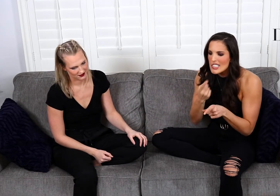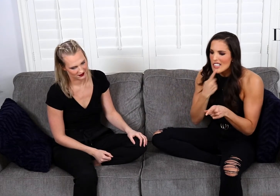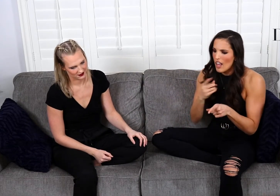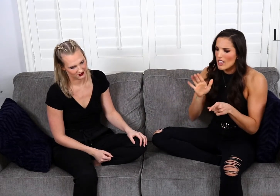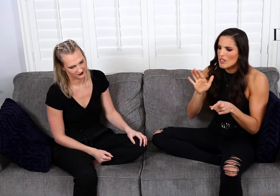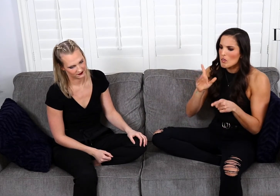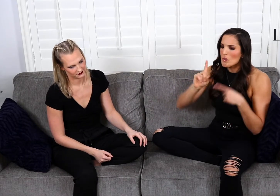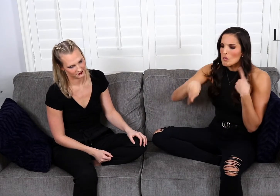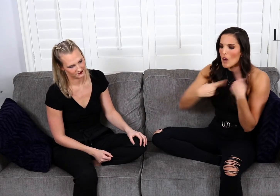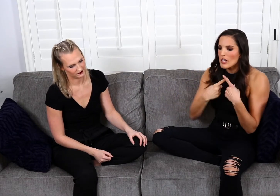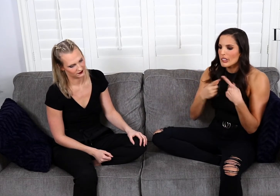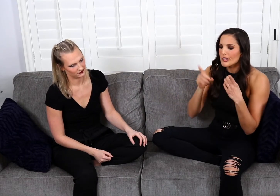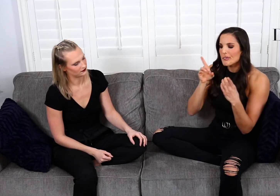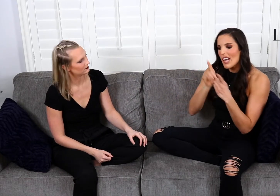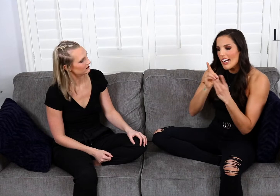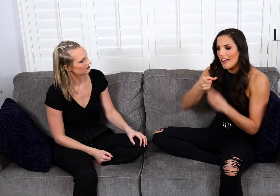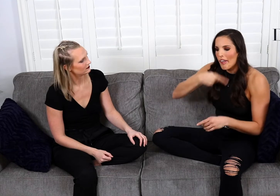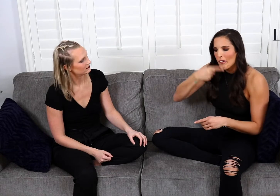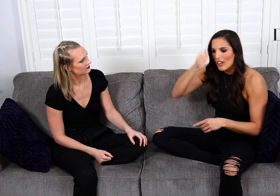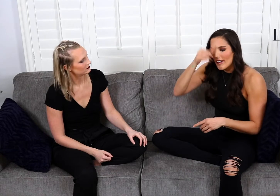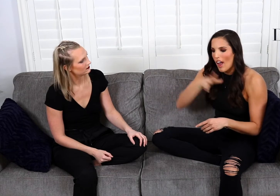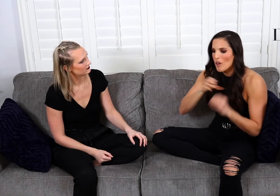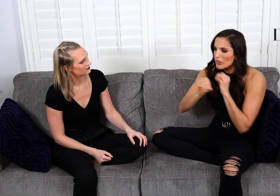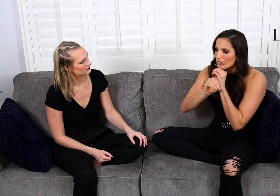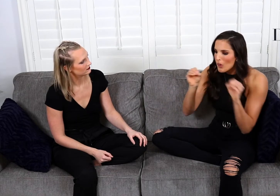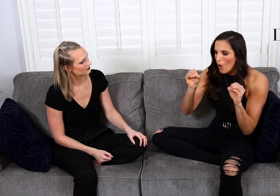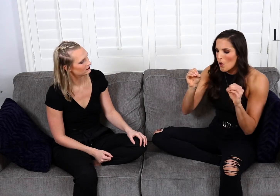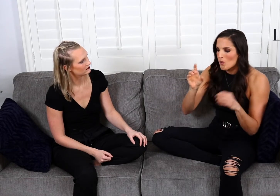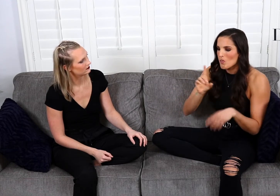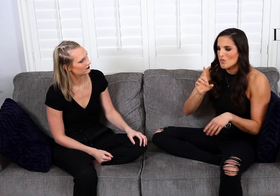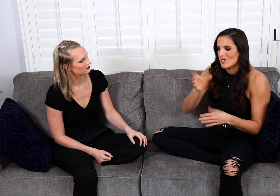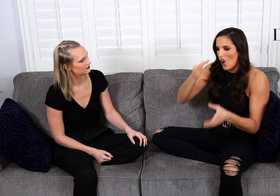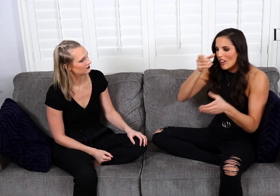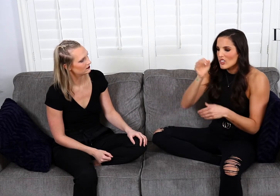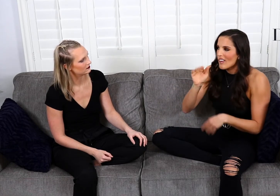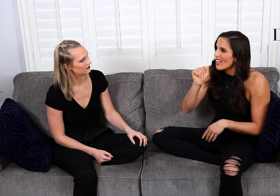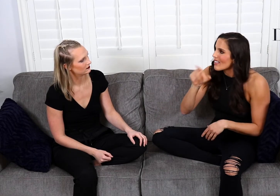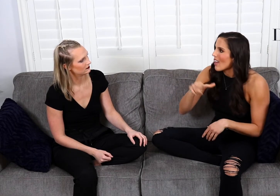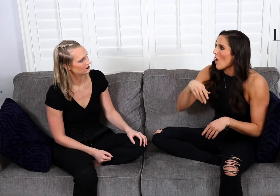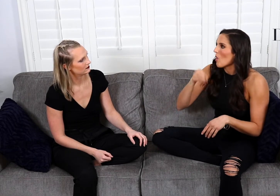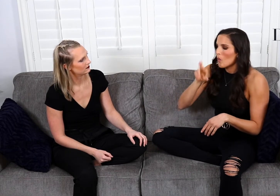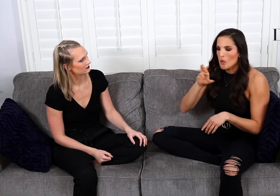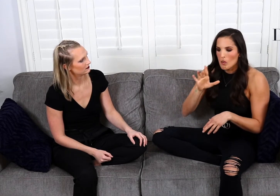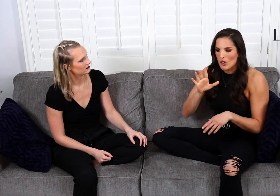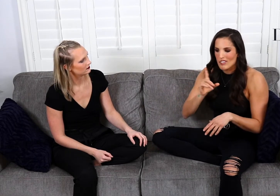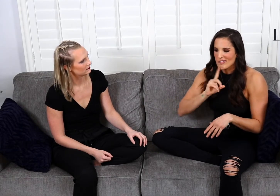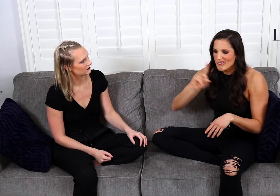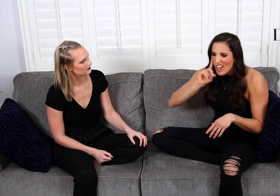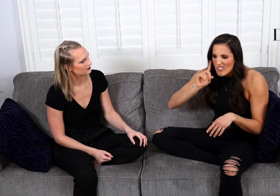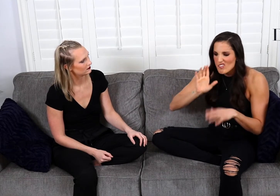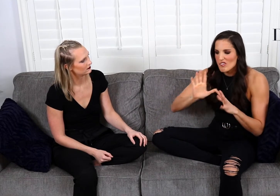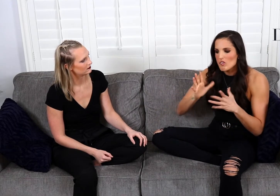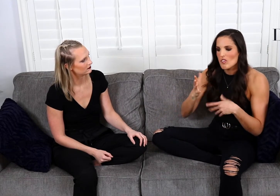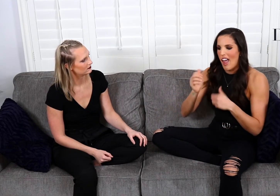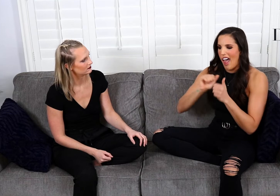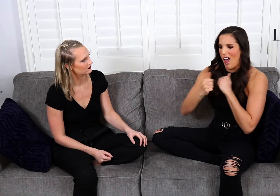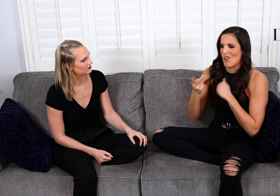He asked, “When you're dating a hearing guy, with no prior knowledge of ASL or Deaf people,